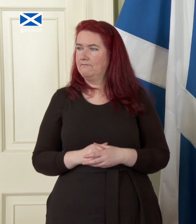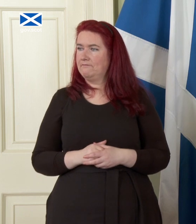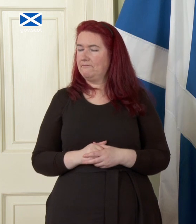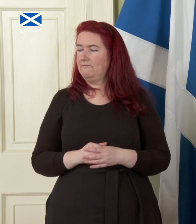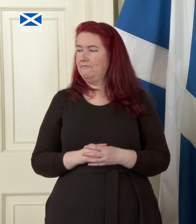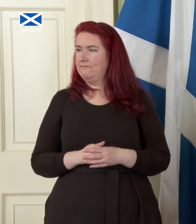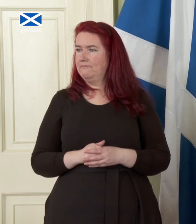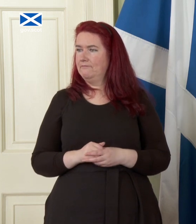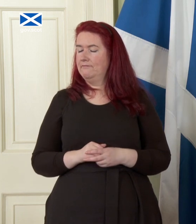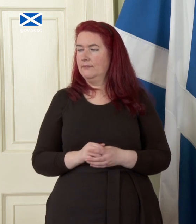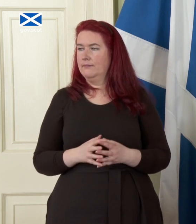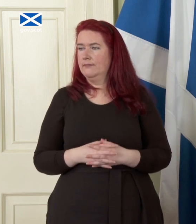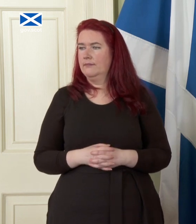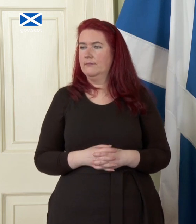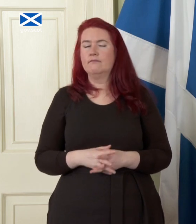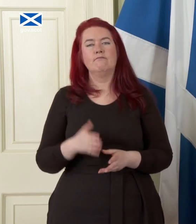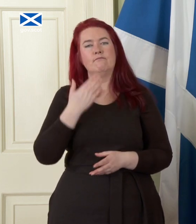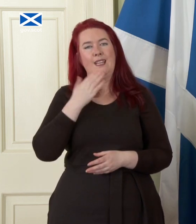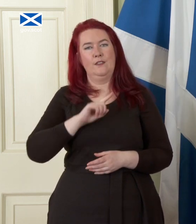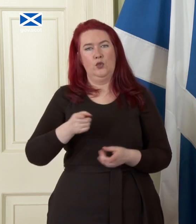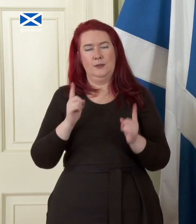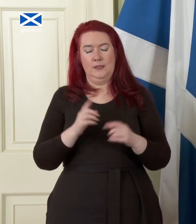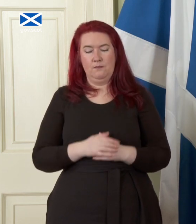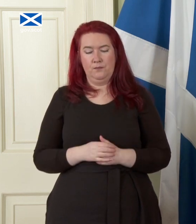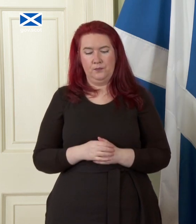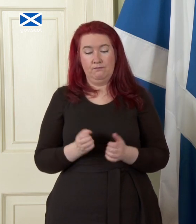thank you first Minister um given how much of this depends um on sort of negotiations